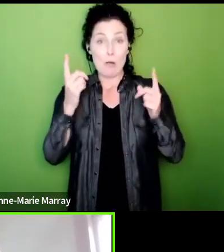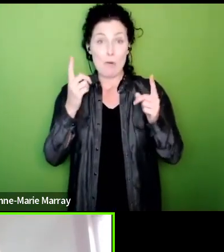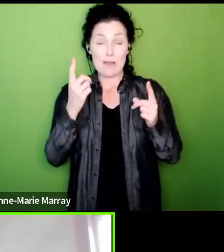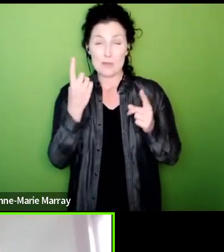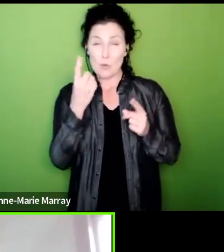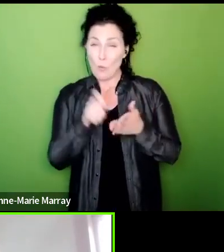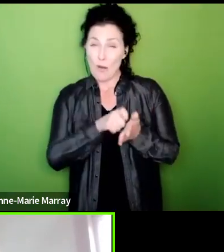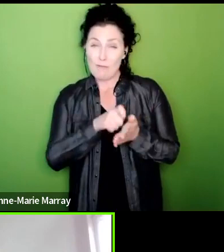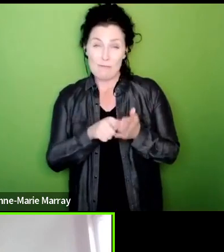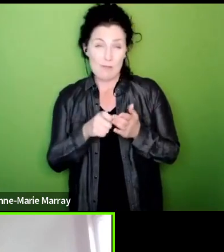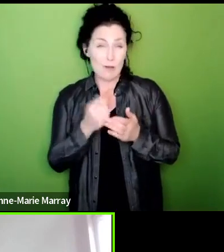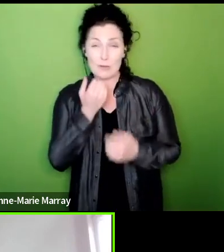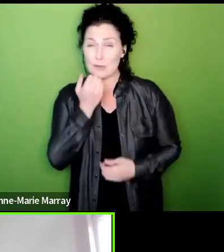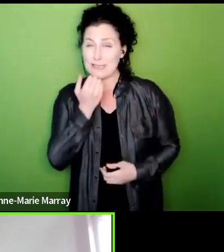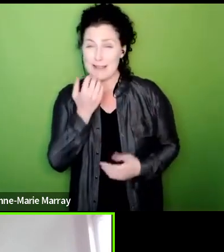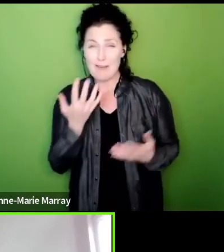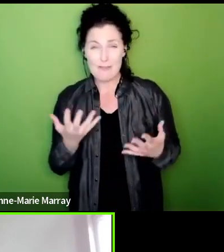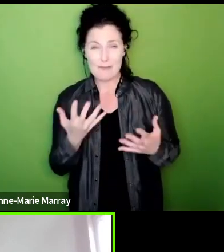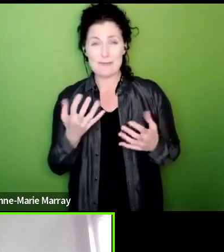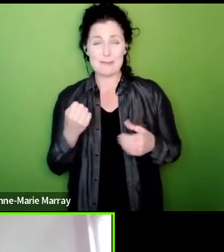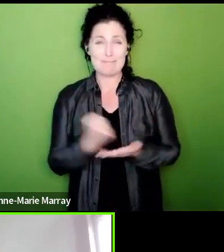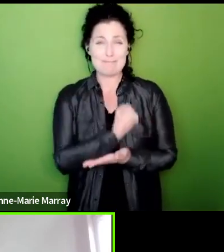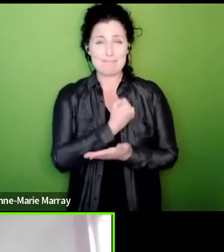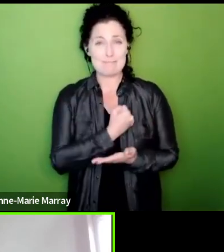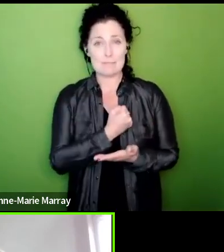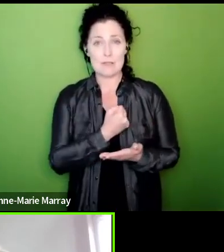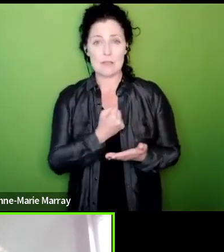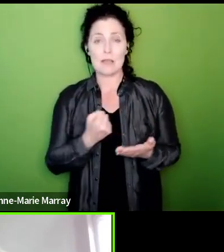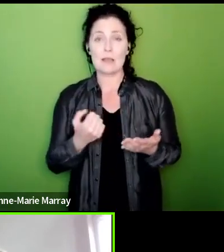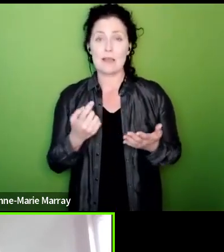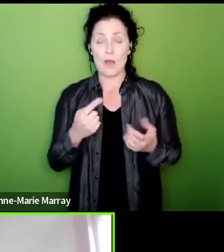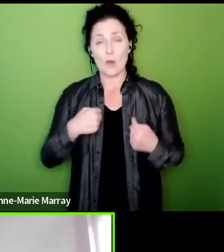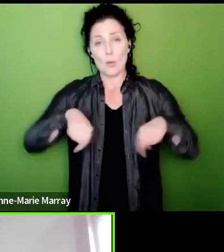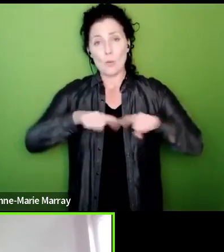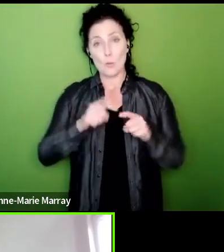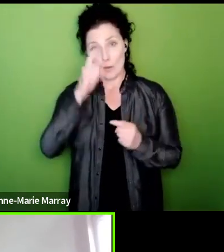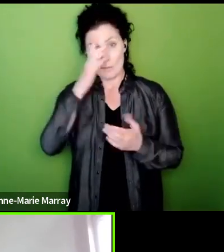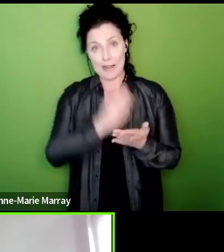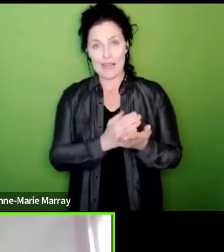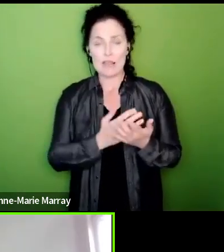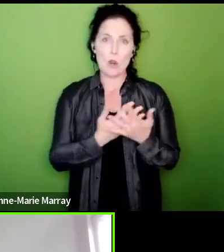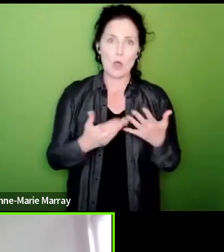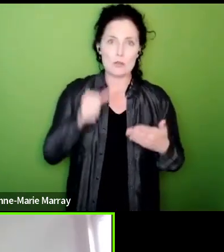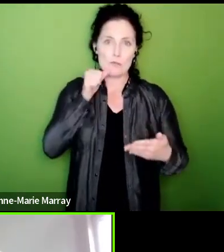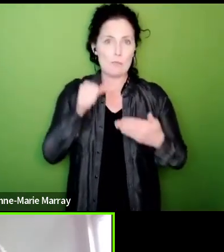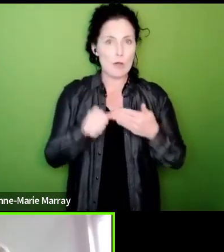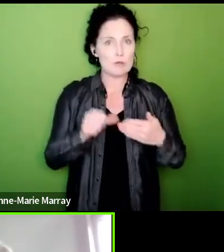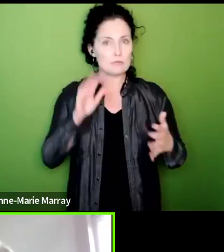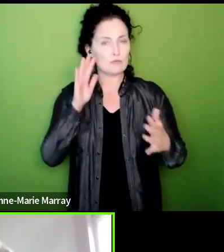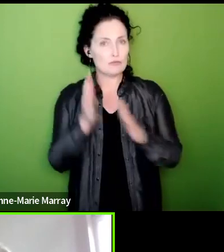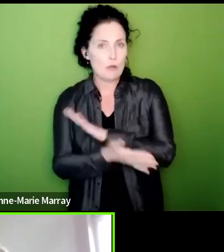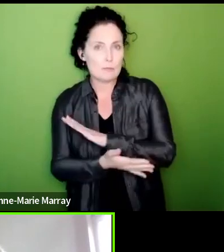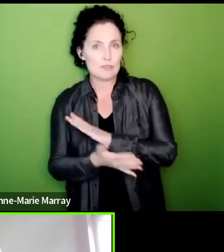over the 50 percent and clearly we believe that with all the postal disruption that those areas